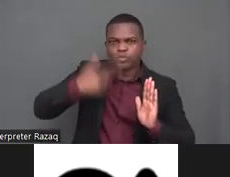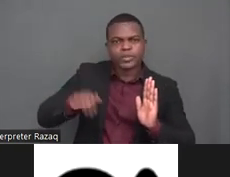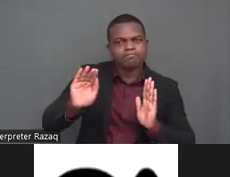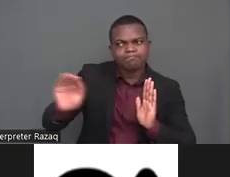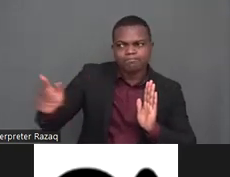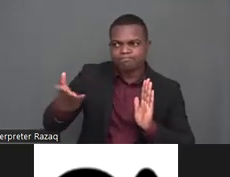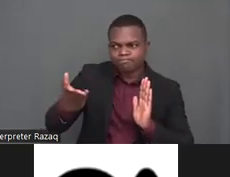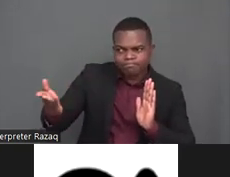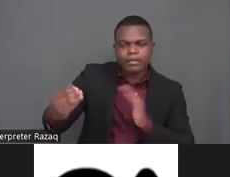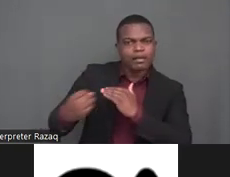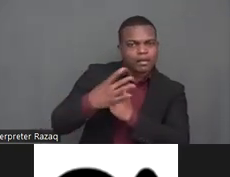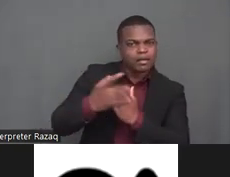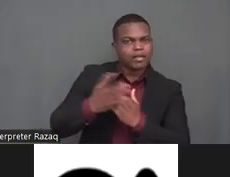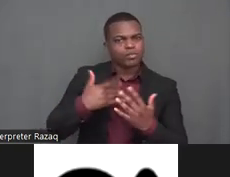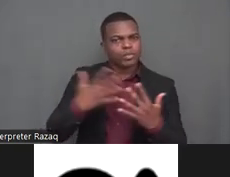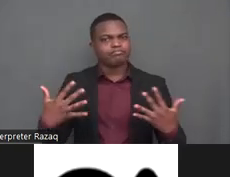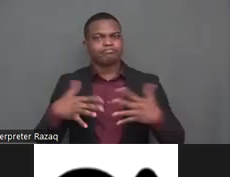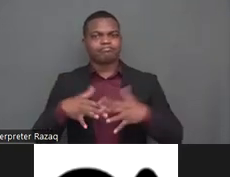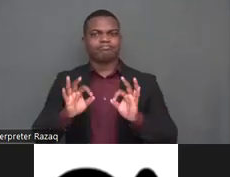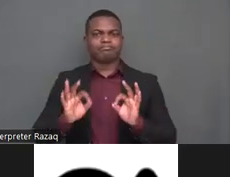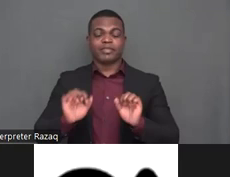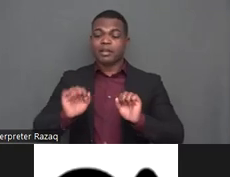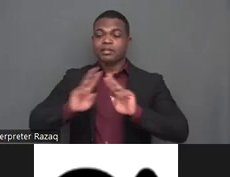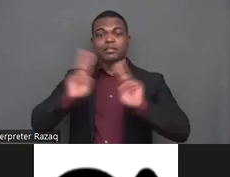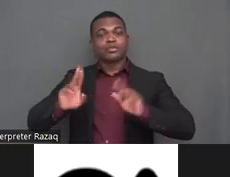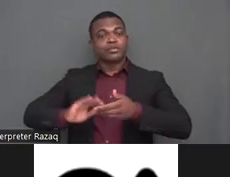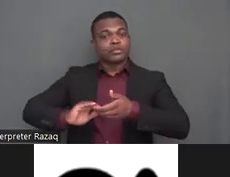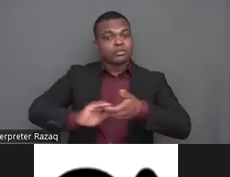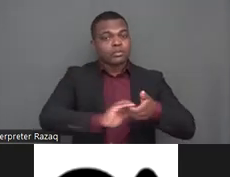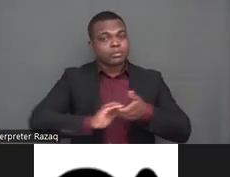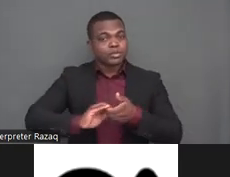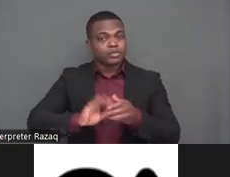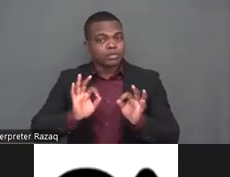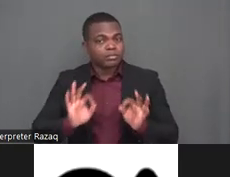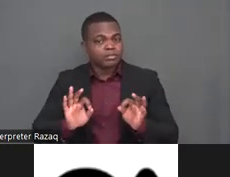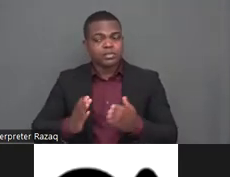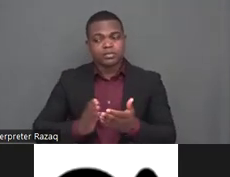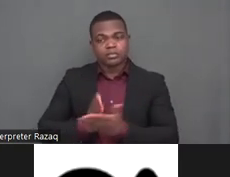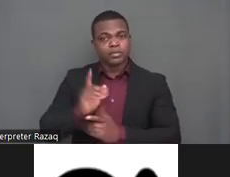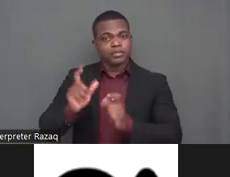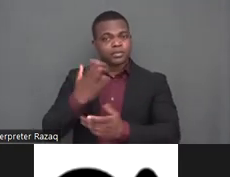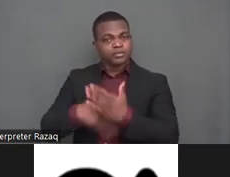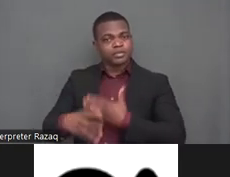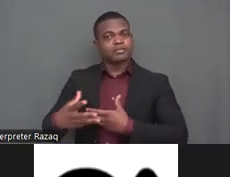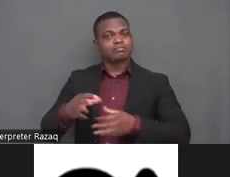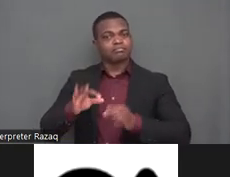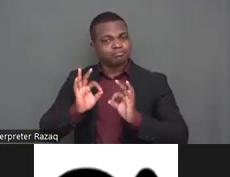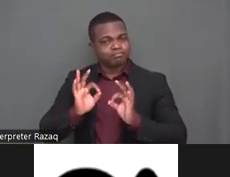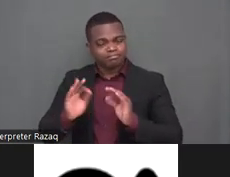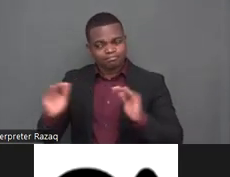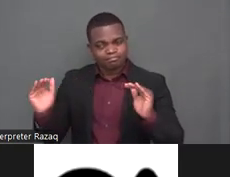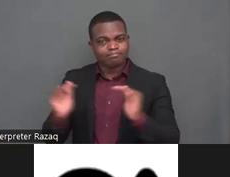into consideration this will lead to better diverse and more disability inclusive solutions